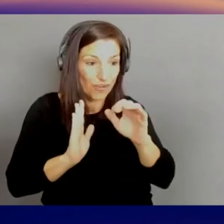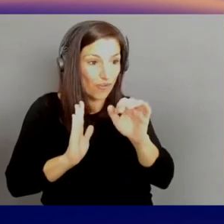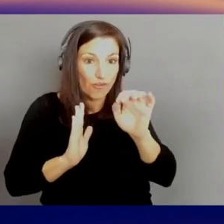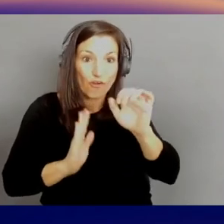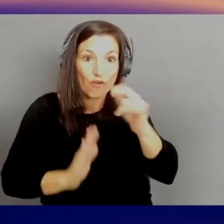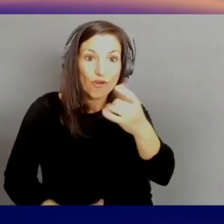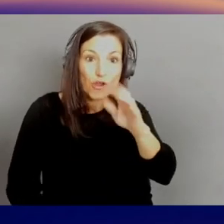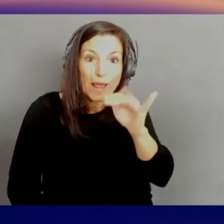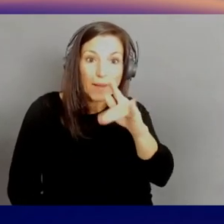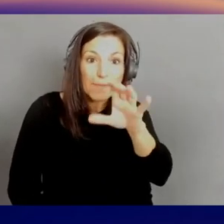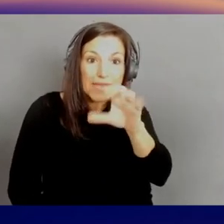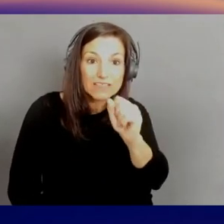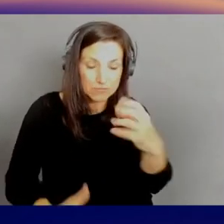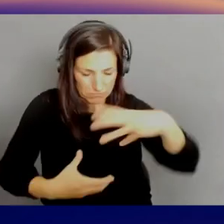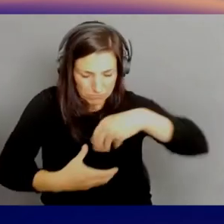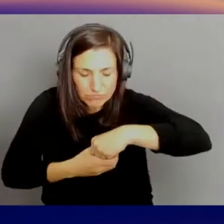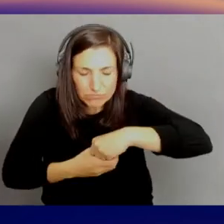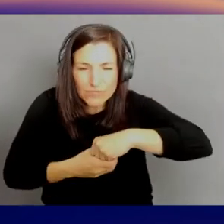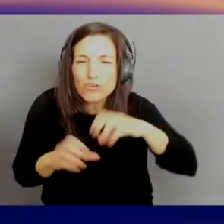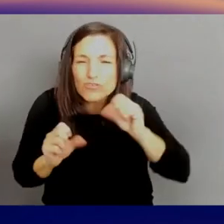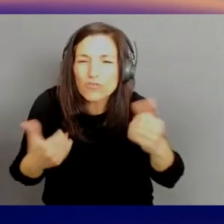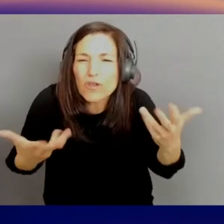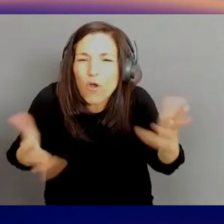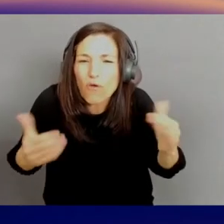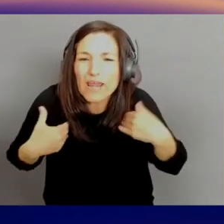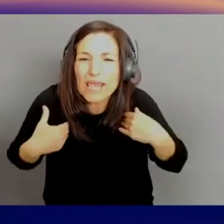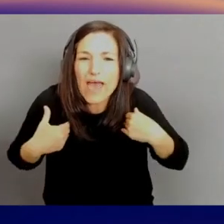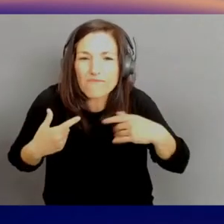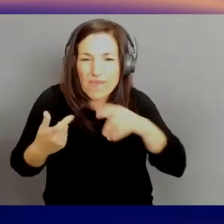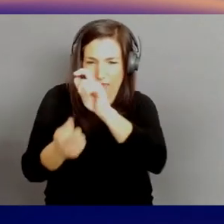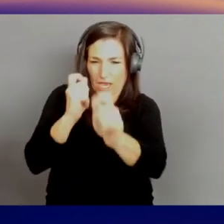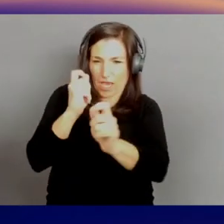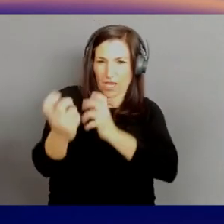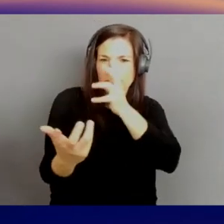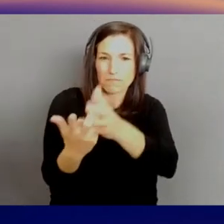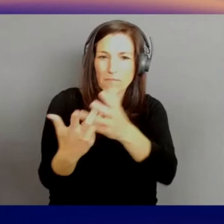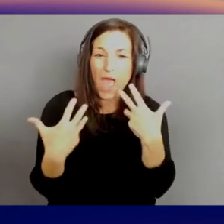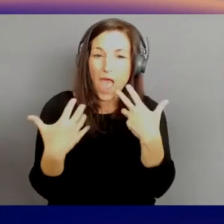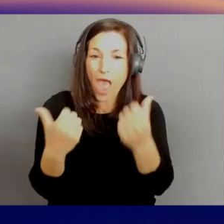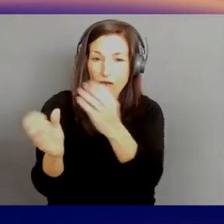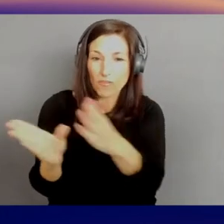before you even know you have a problem. The expansive data there, too, is probably only achievable